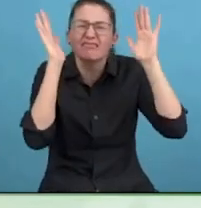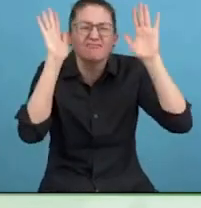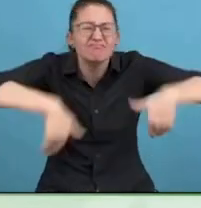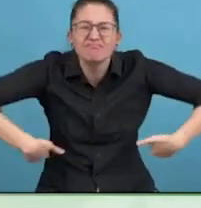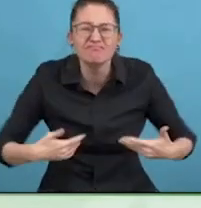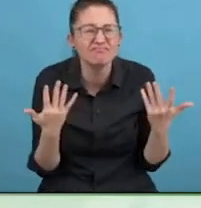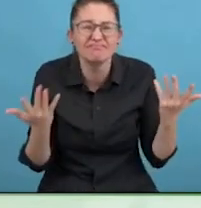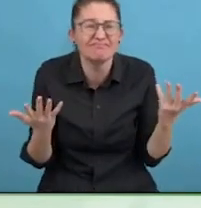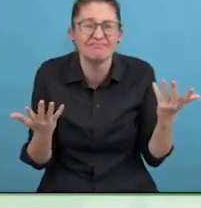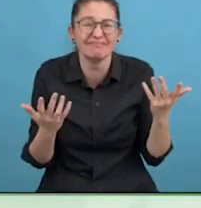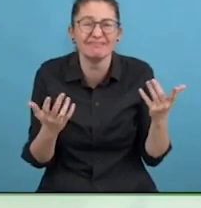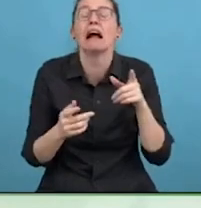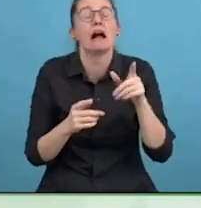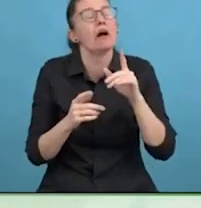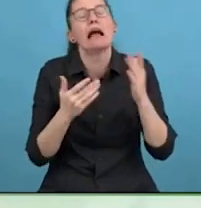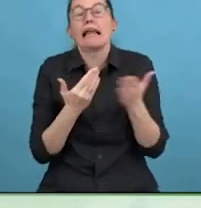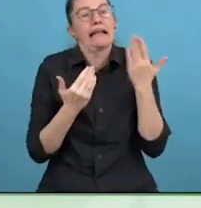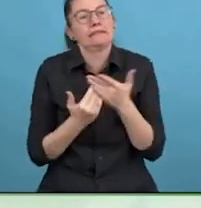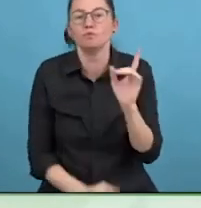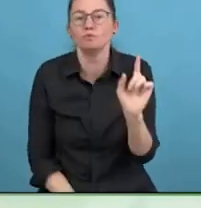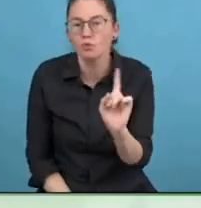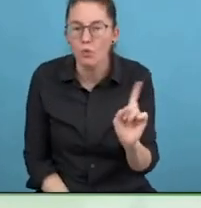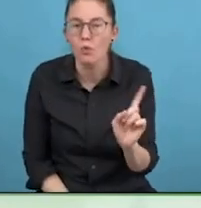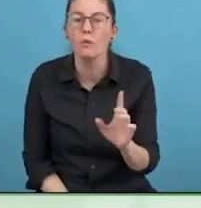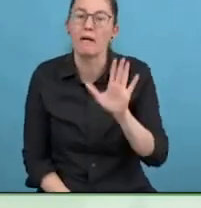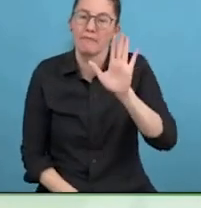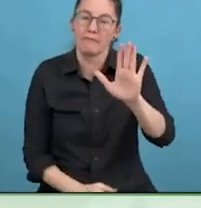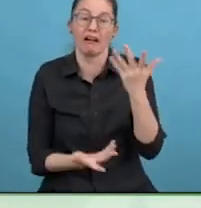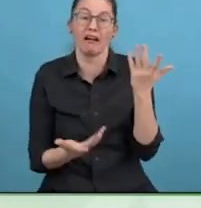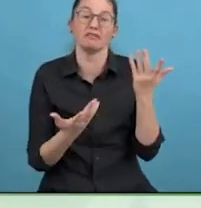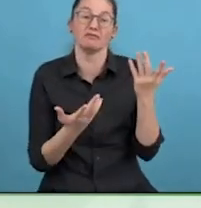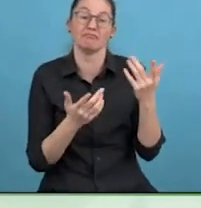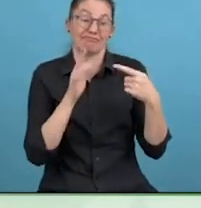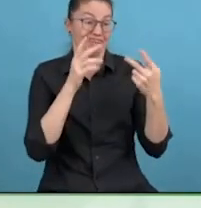Make sure you go with what you are feeling.